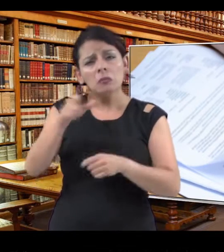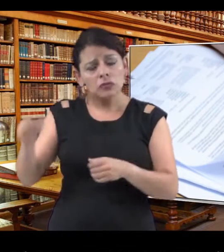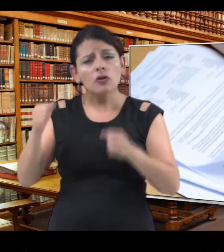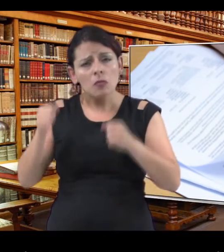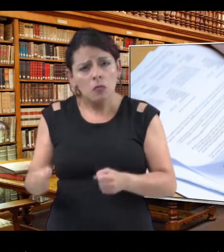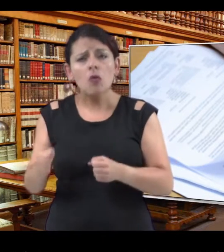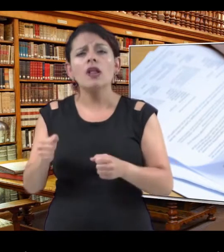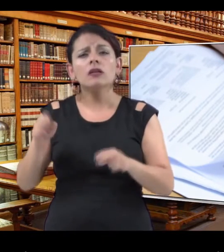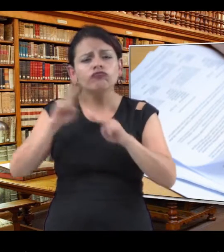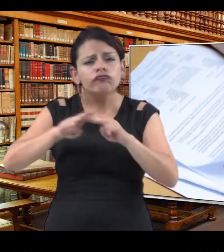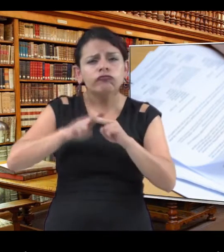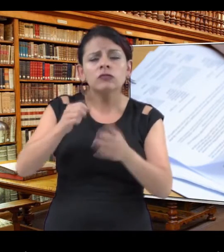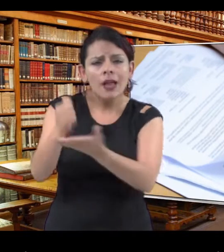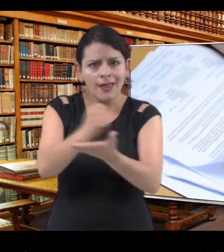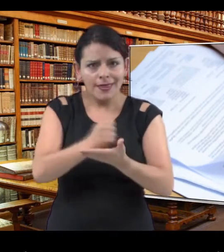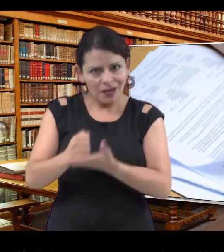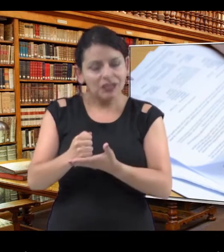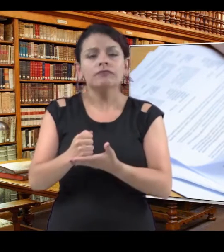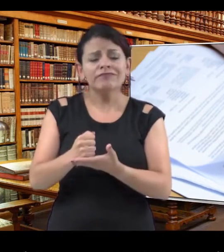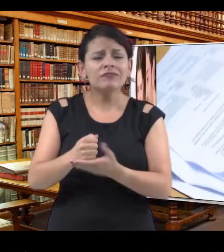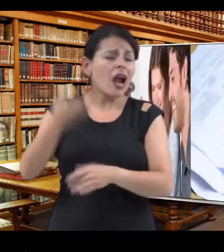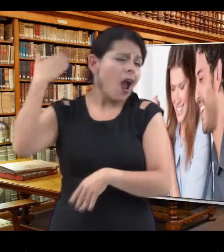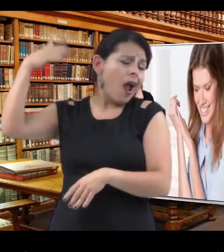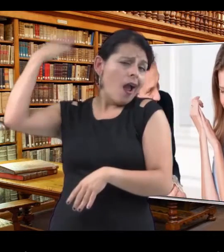Where can you go for the proceeding?